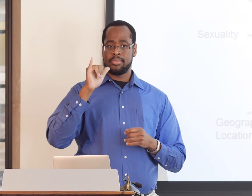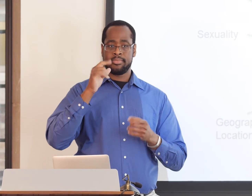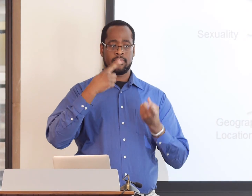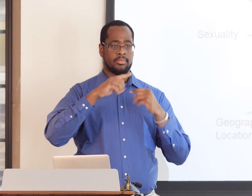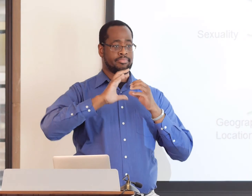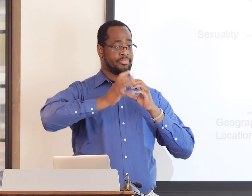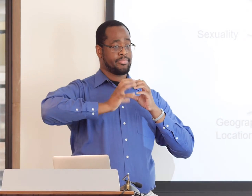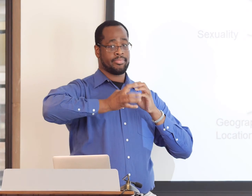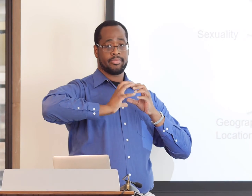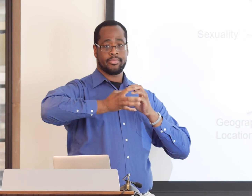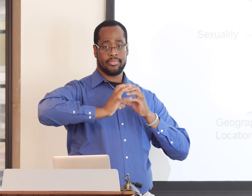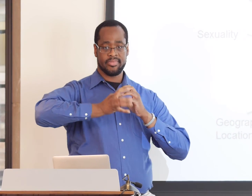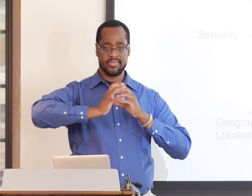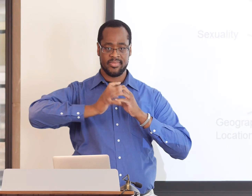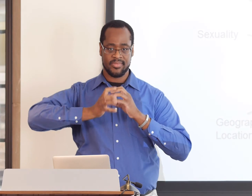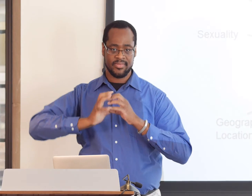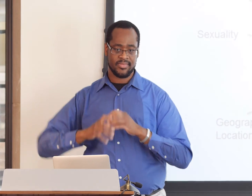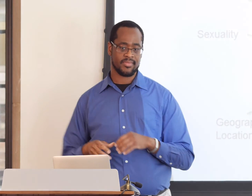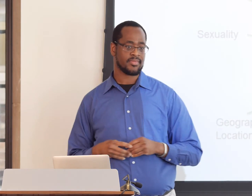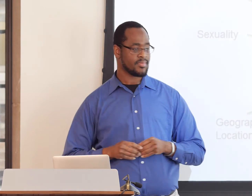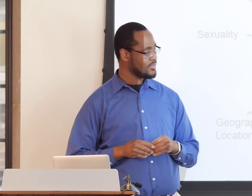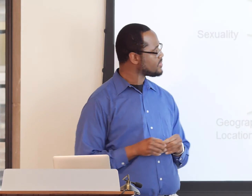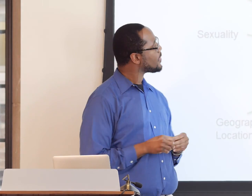That brings us to intersectionality.